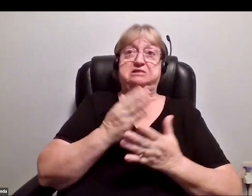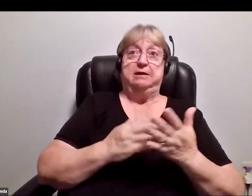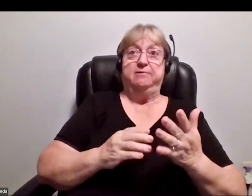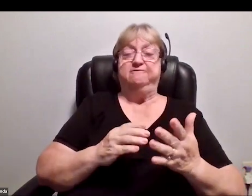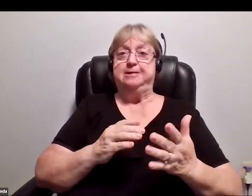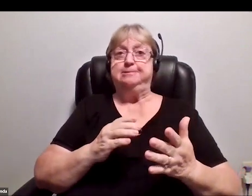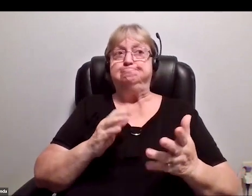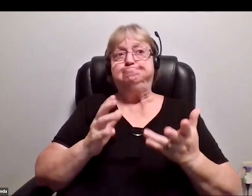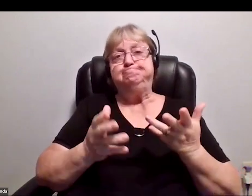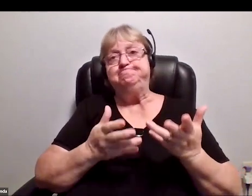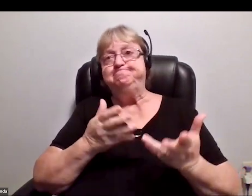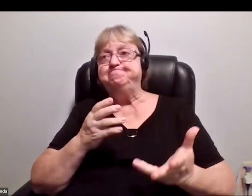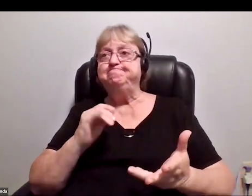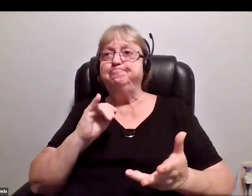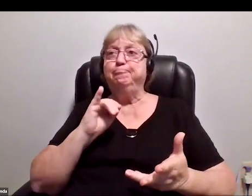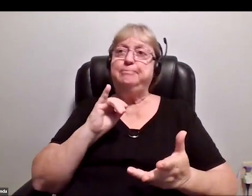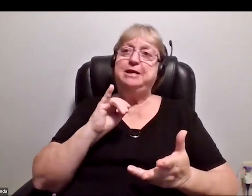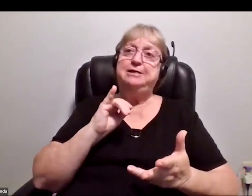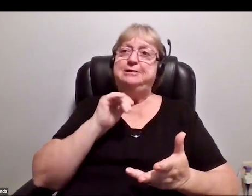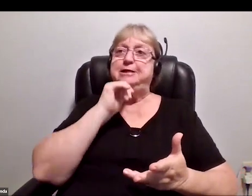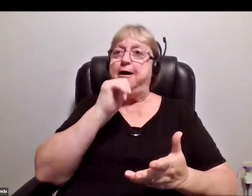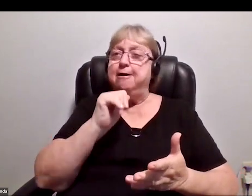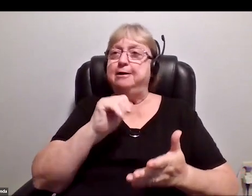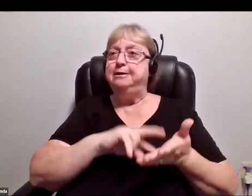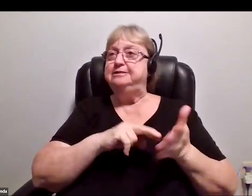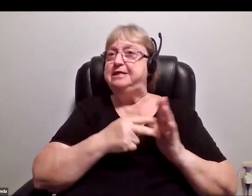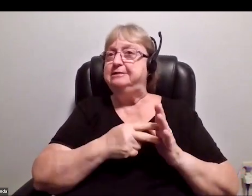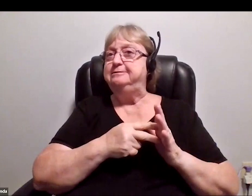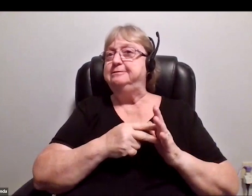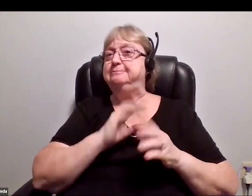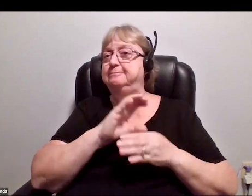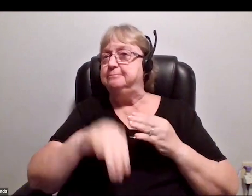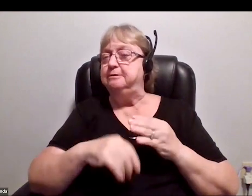or unintended consequences of genetic testing,